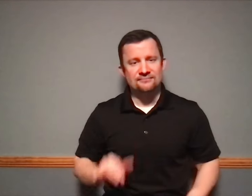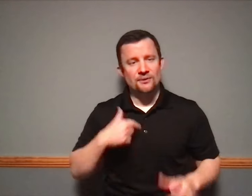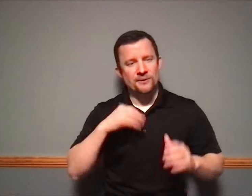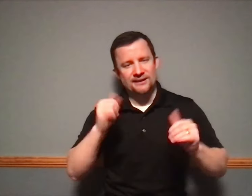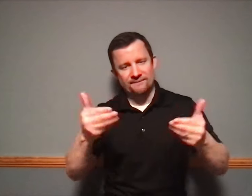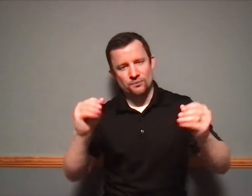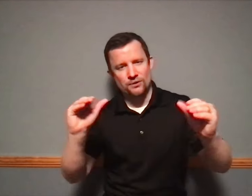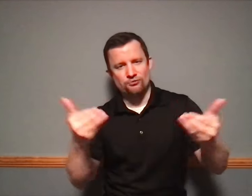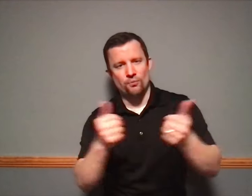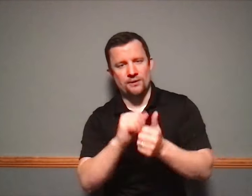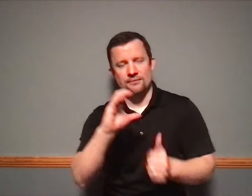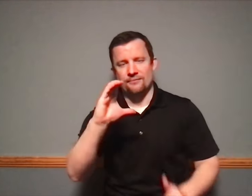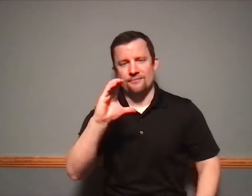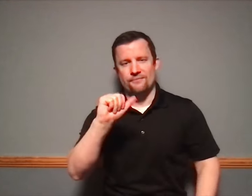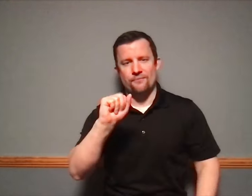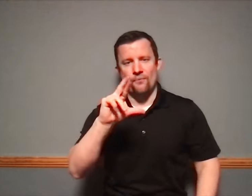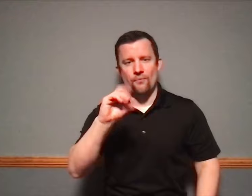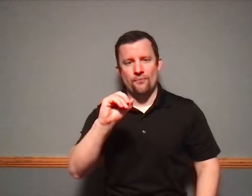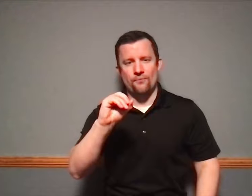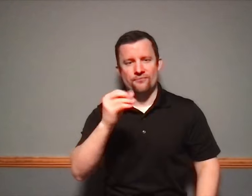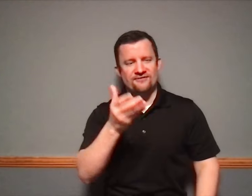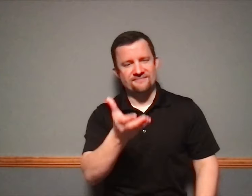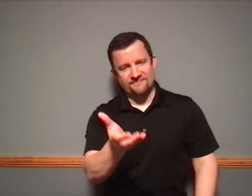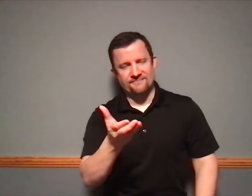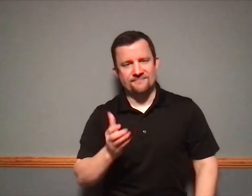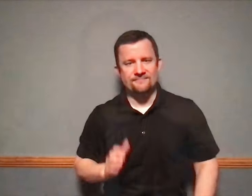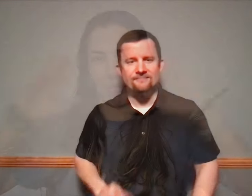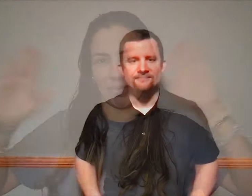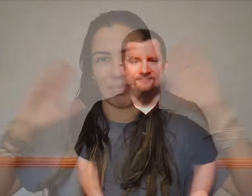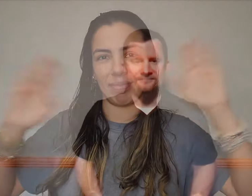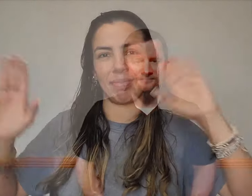each other too so they can become friends. And now I'd like to